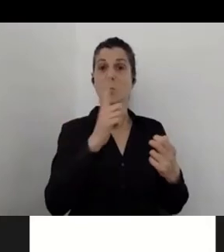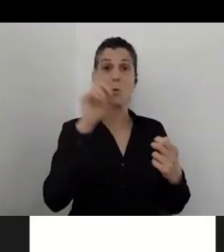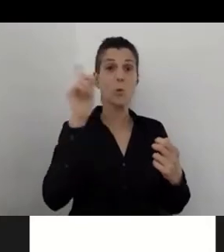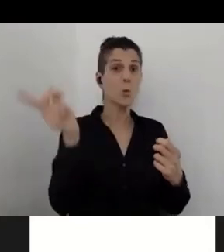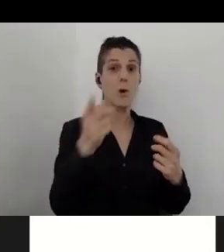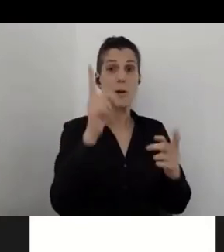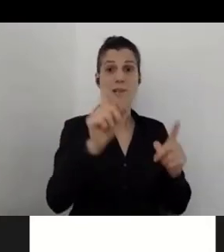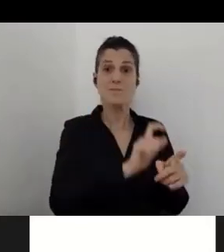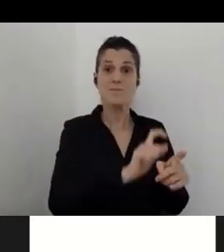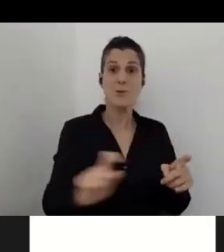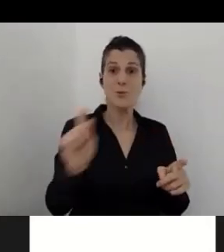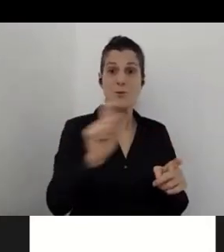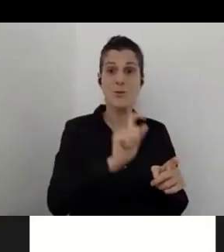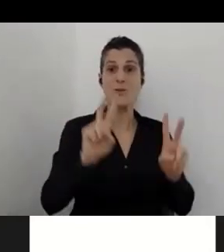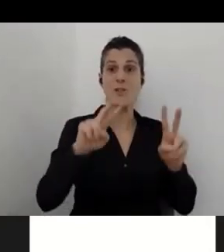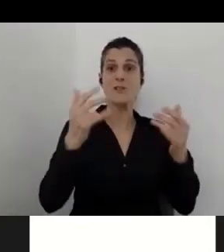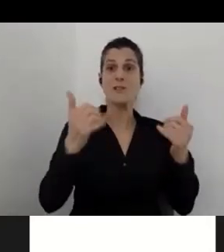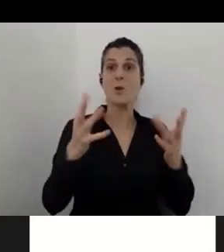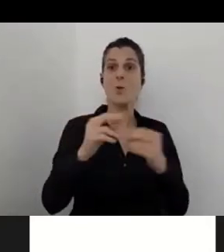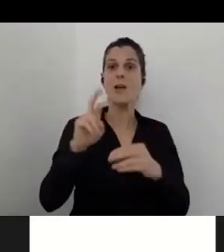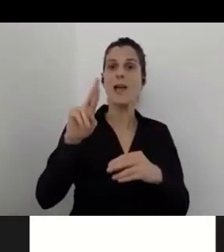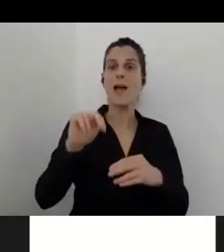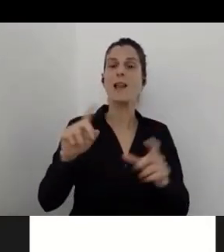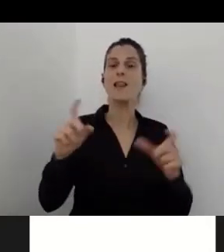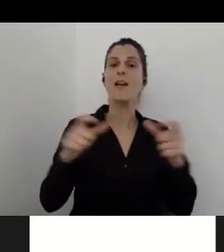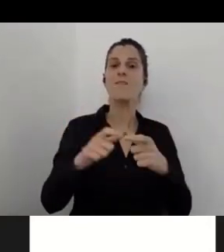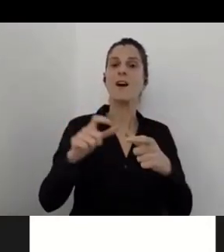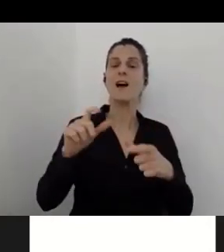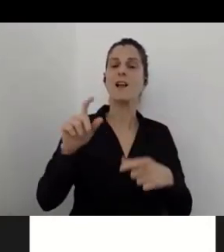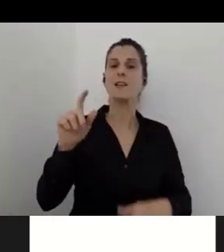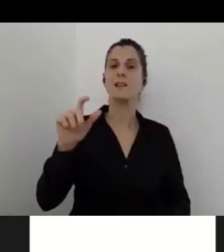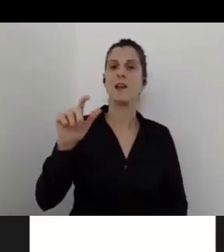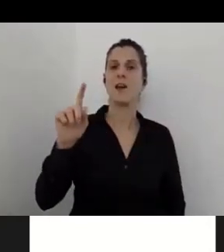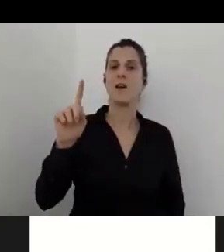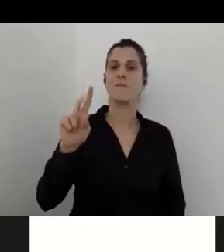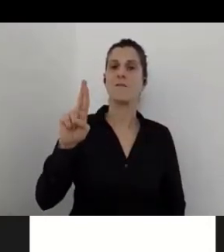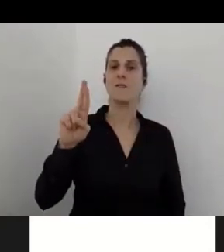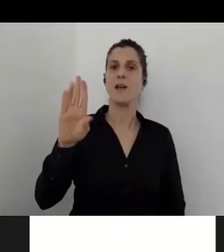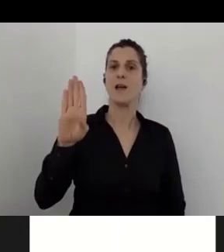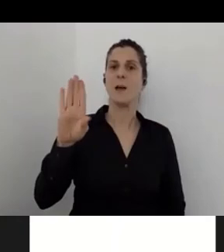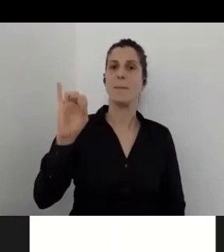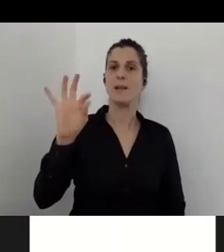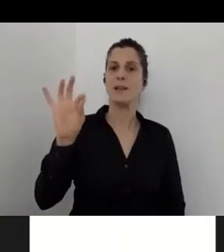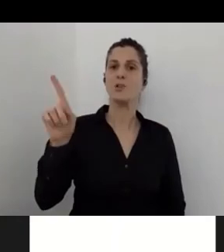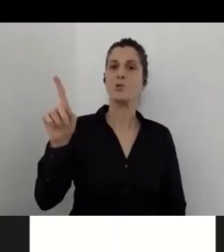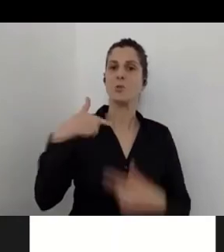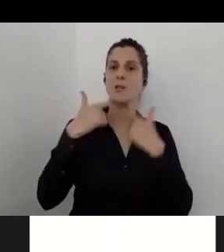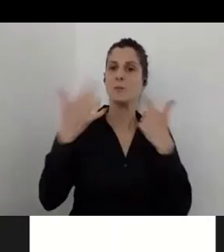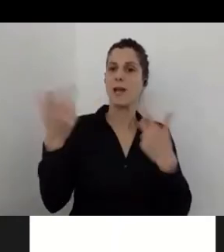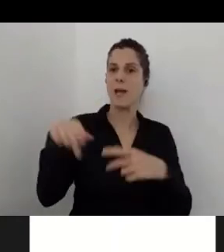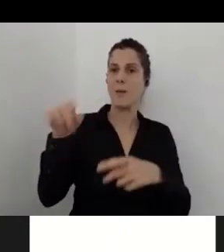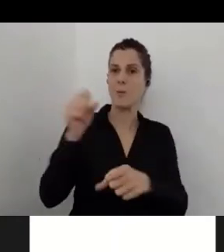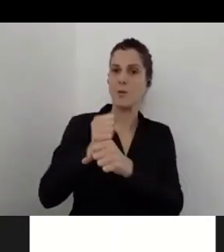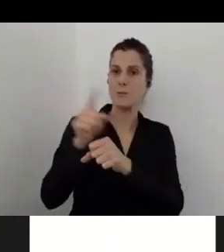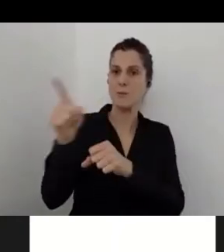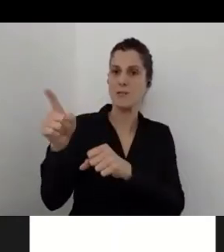with us, Eran, from Verbit that can explain exactly how they're doing it. So, Eran.